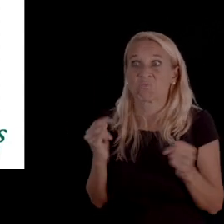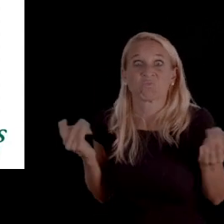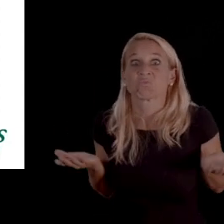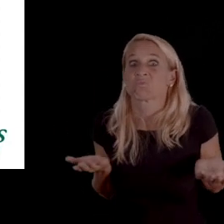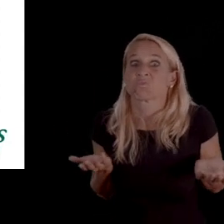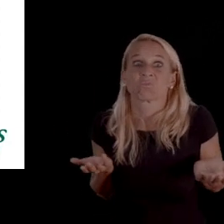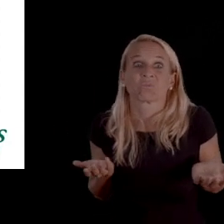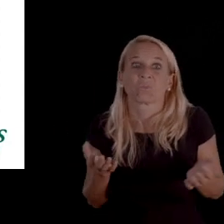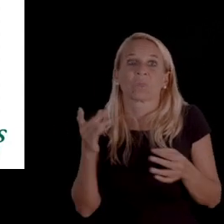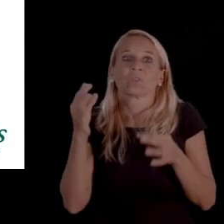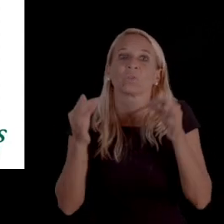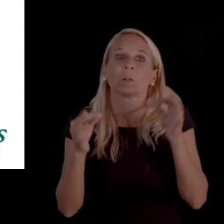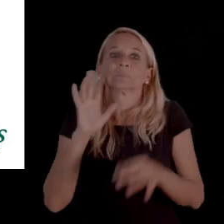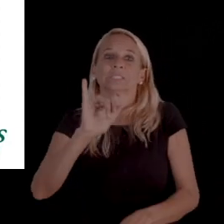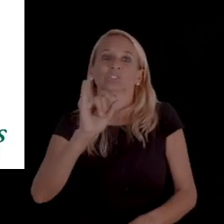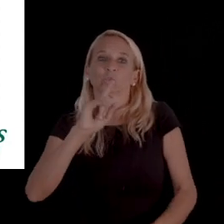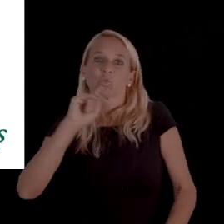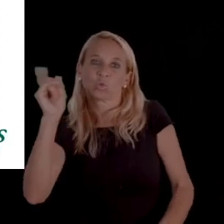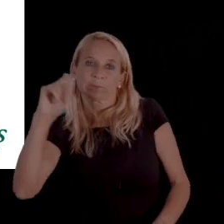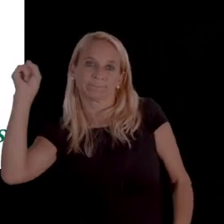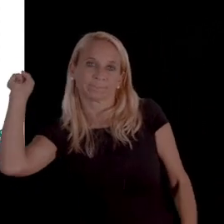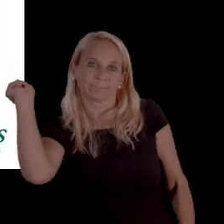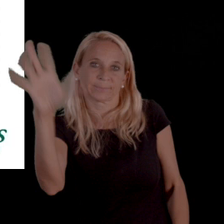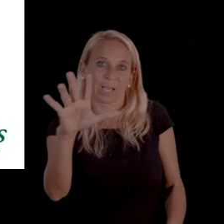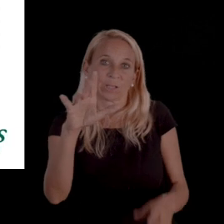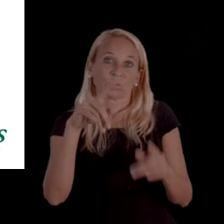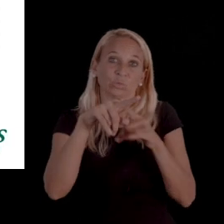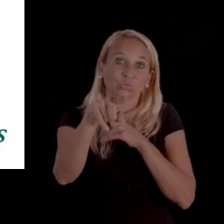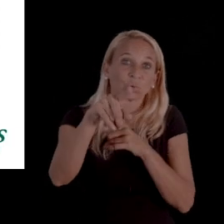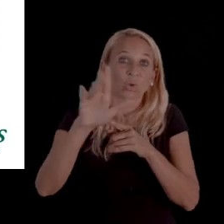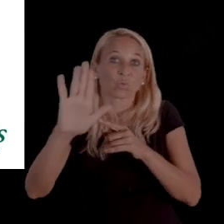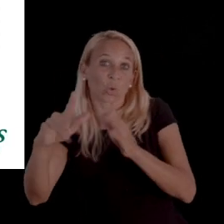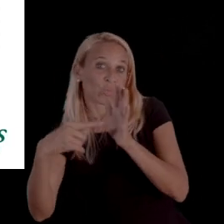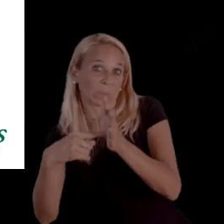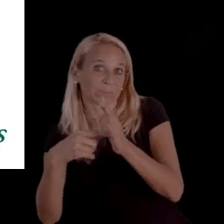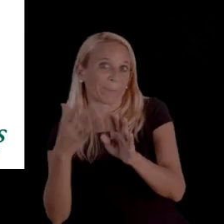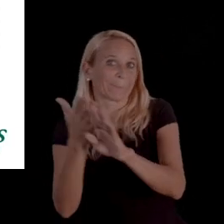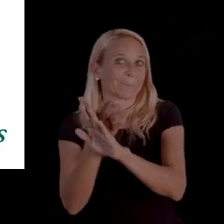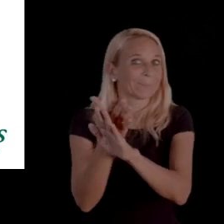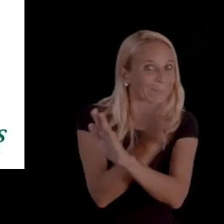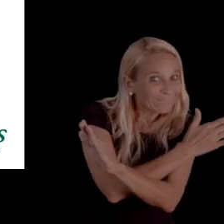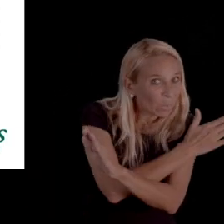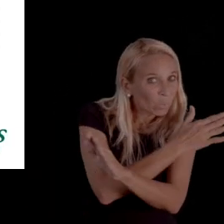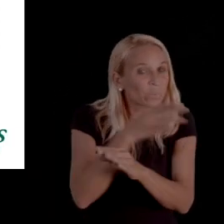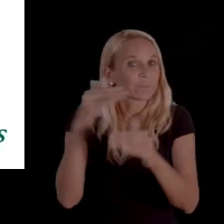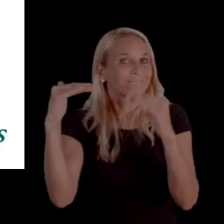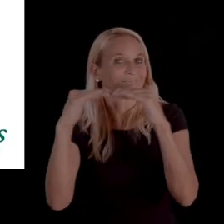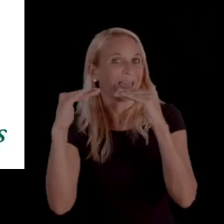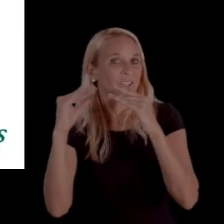and the hearing officer should order that it be sent to you and your representative prior to proceeding to a fair hearing.